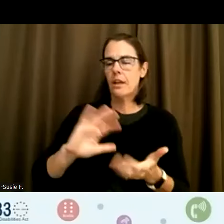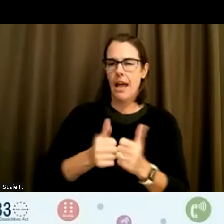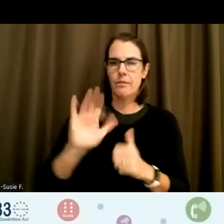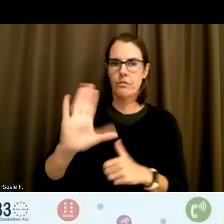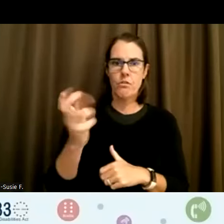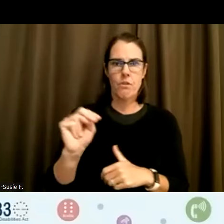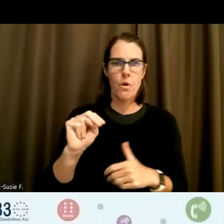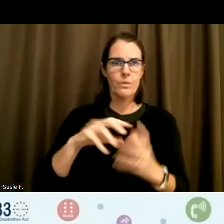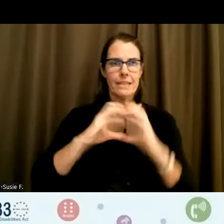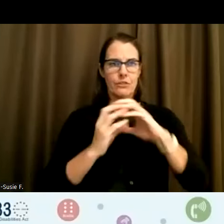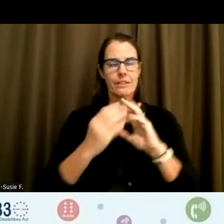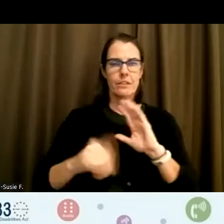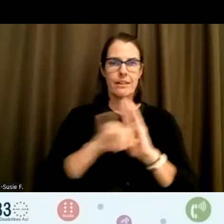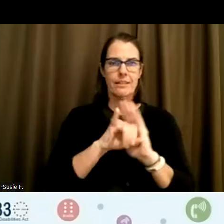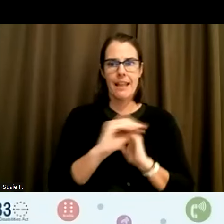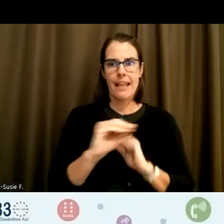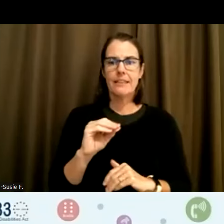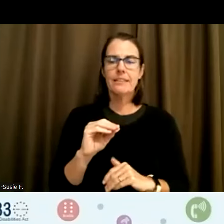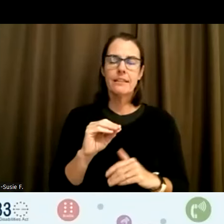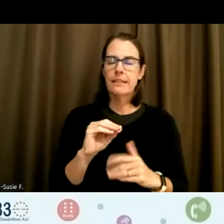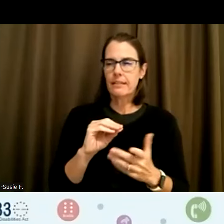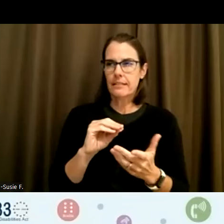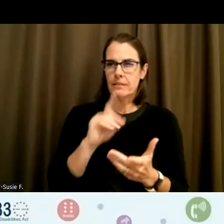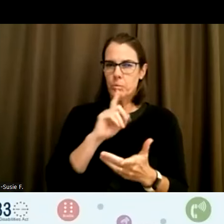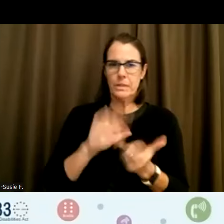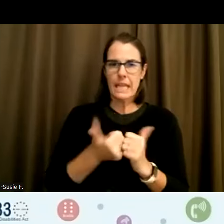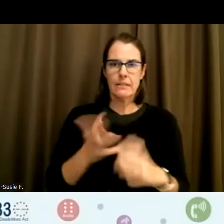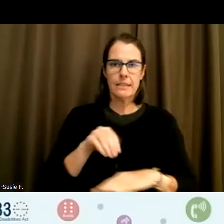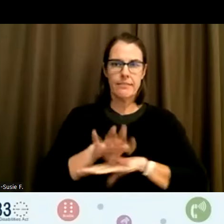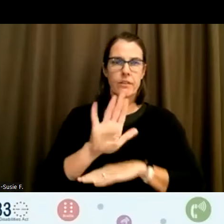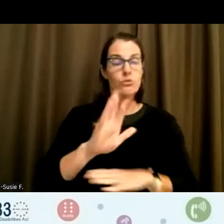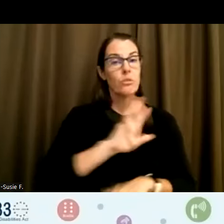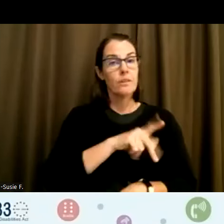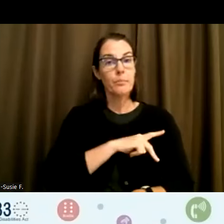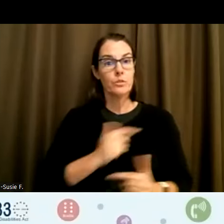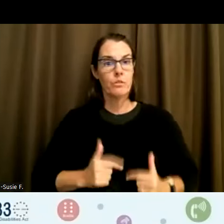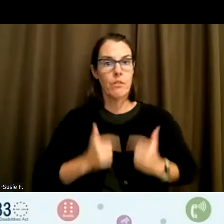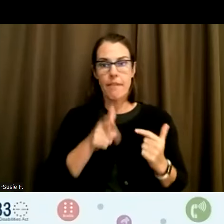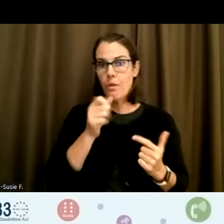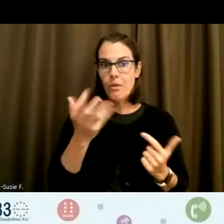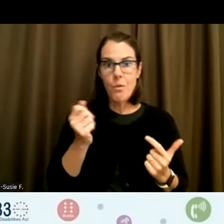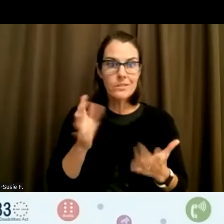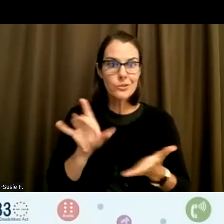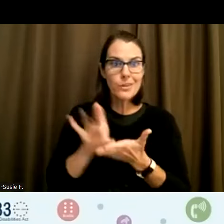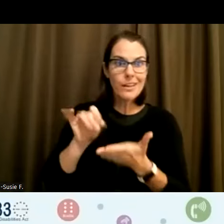identities and intersectionality been central in your personal life? And I'll let whoever kick wants to kick it off start.